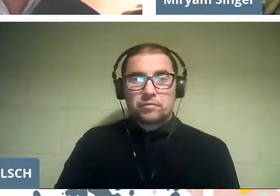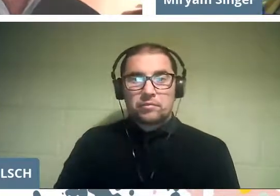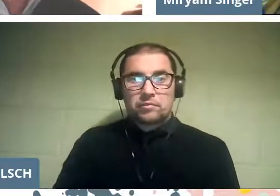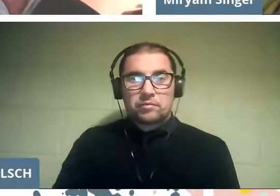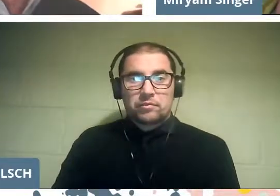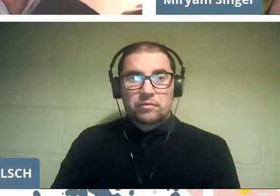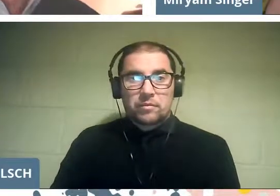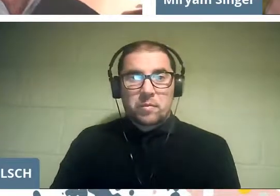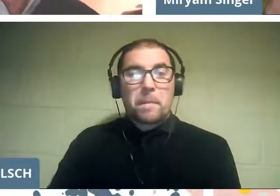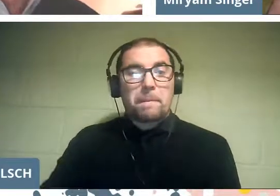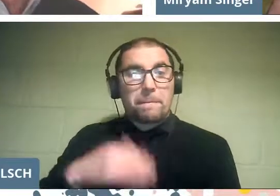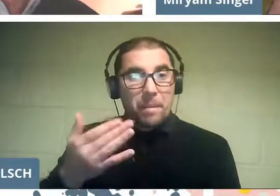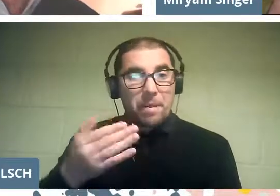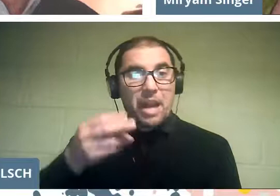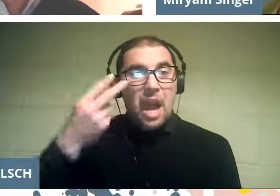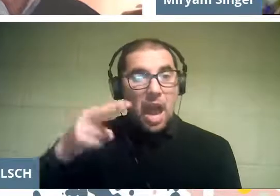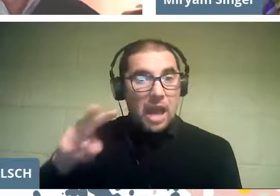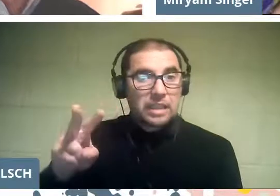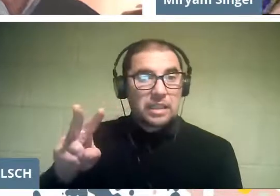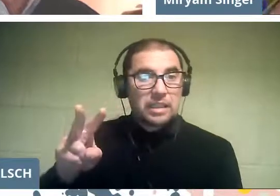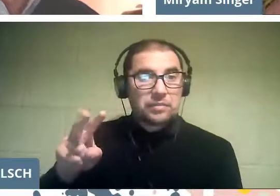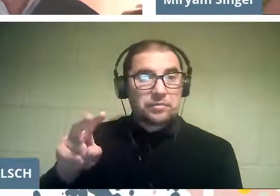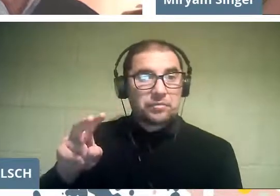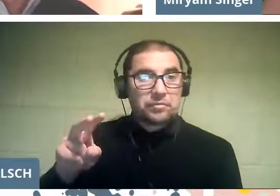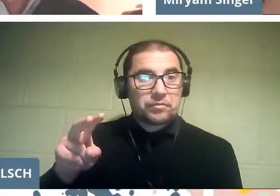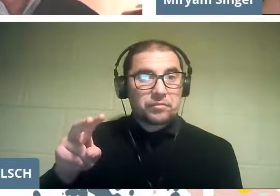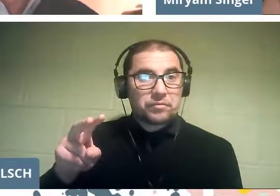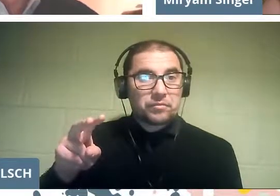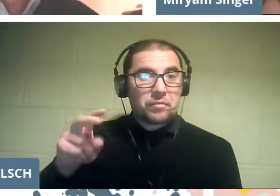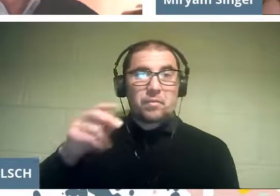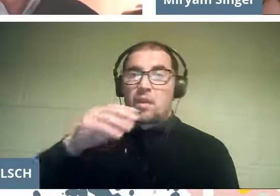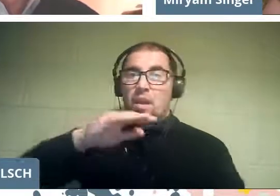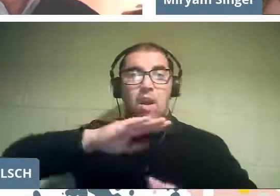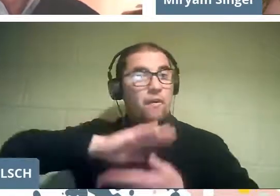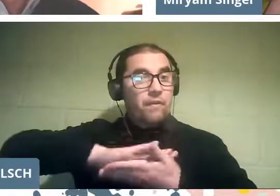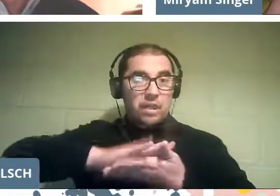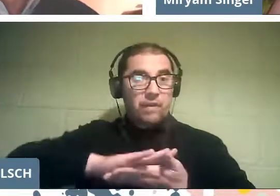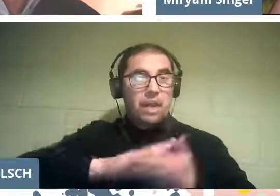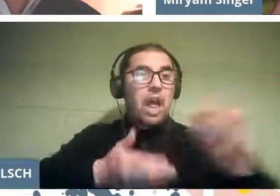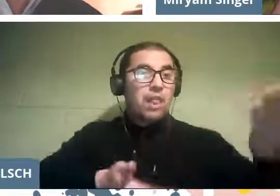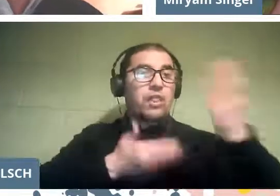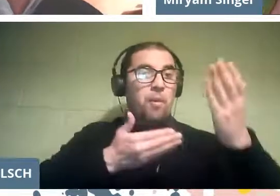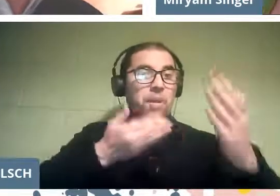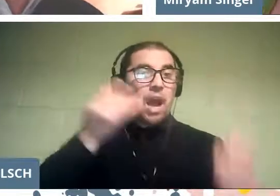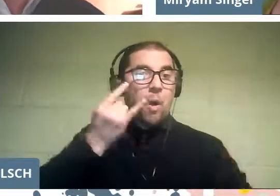for the realization of university opera